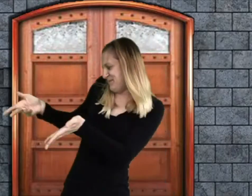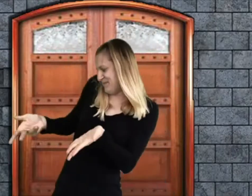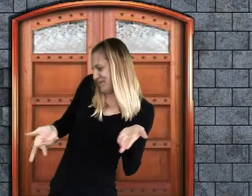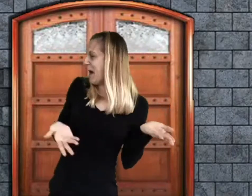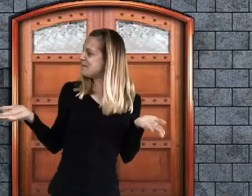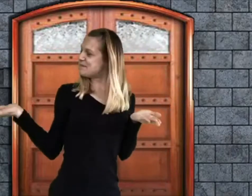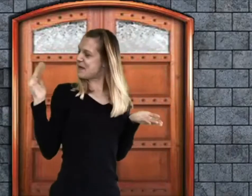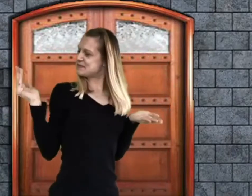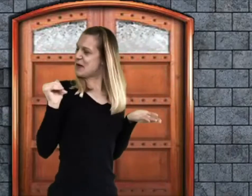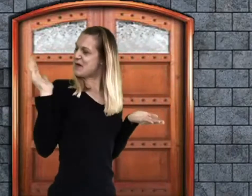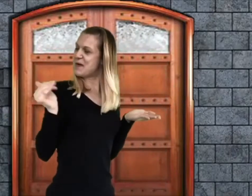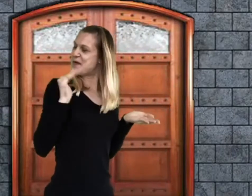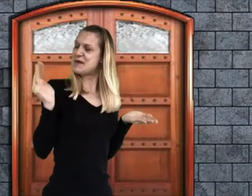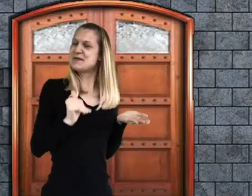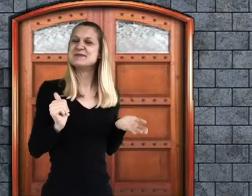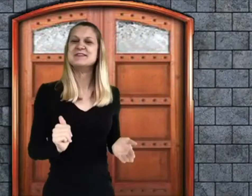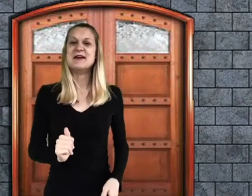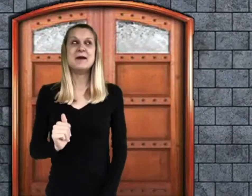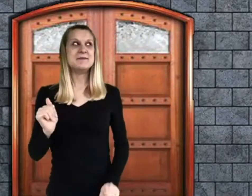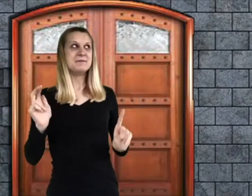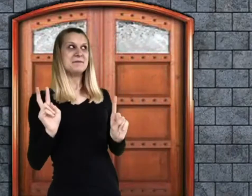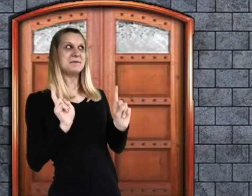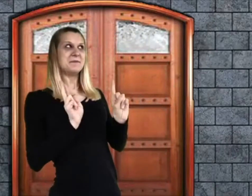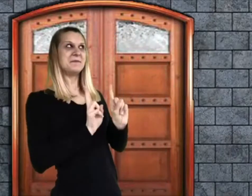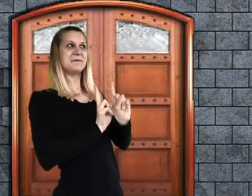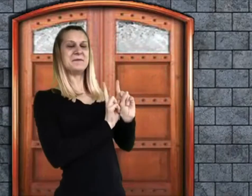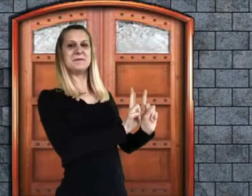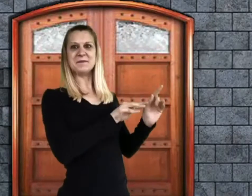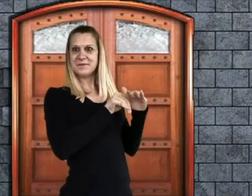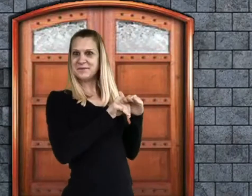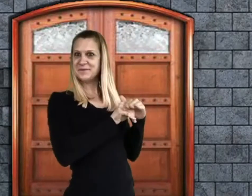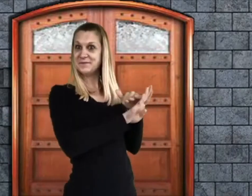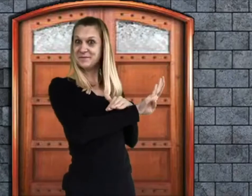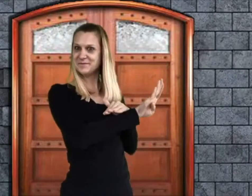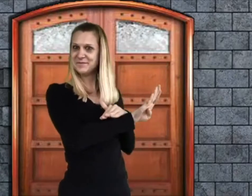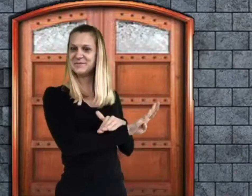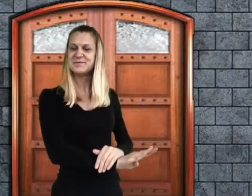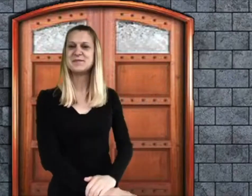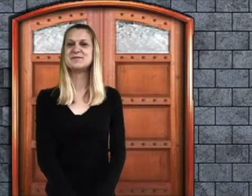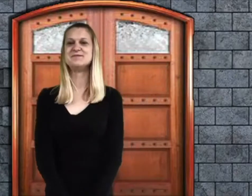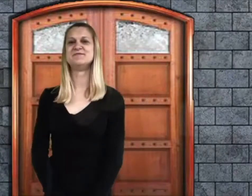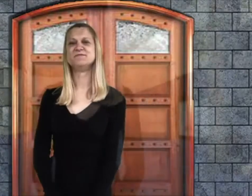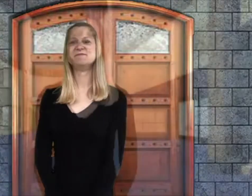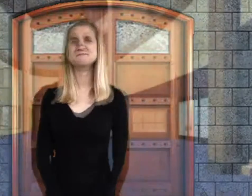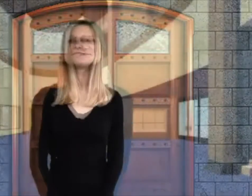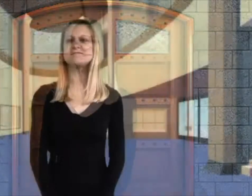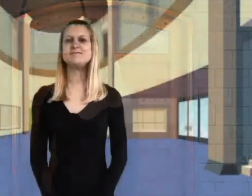Mr. Wonka quickly scanned the golden ticket, "Alright, here you go into my beloved factory." They followed Mr. Wonka into his factory.